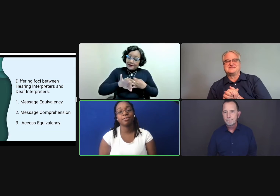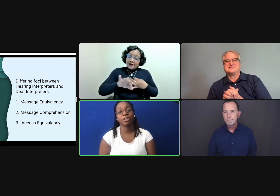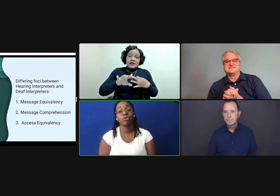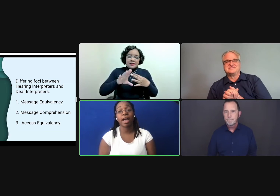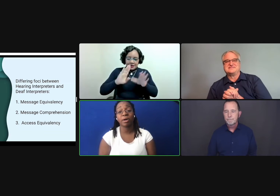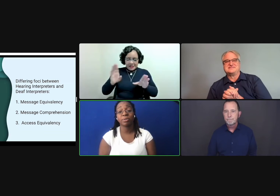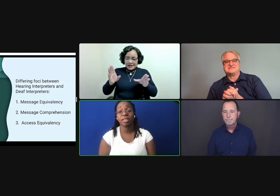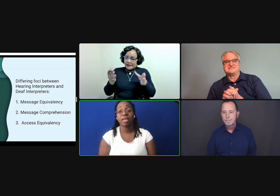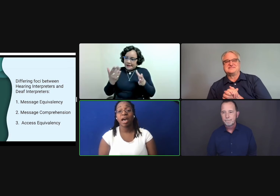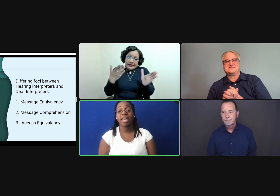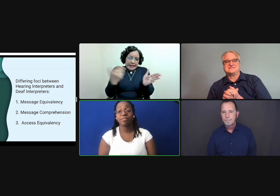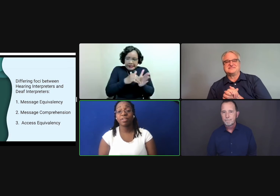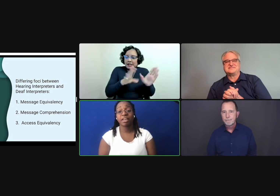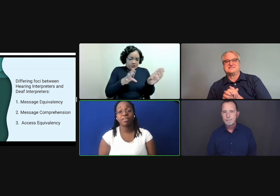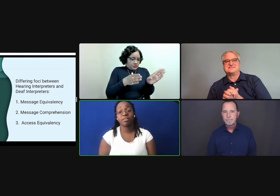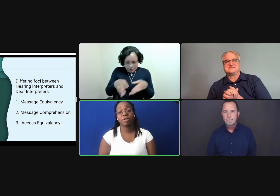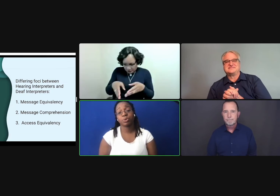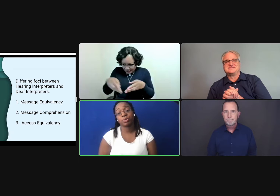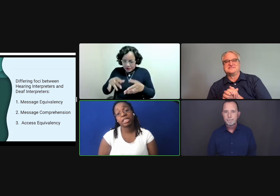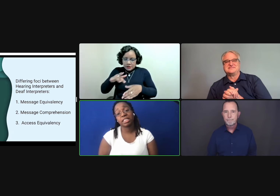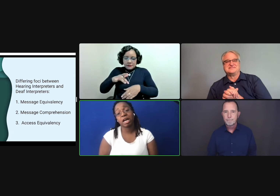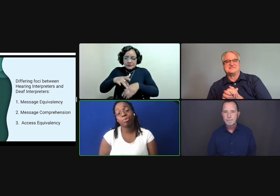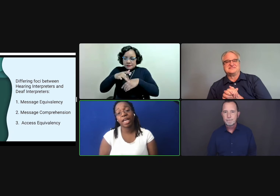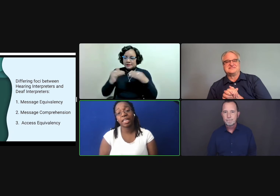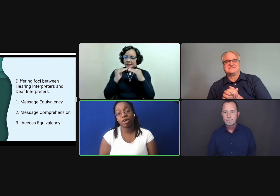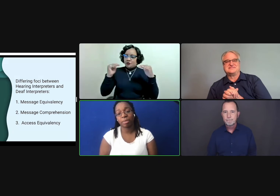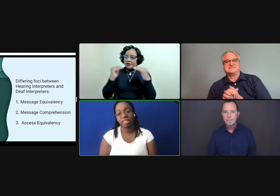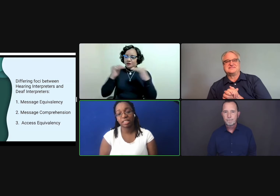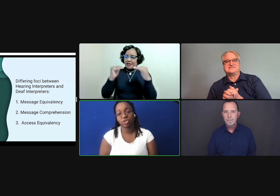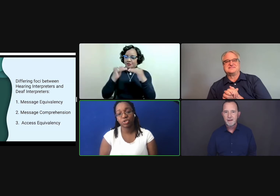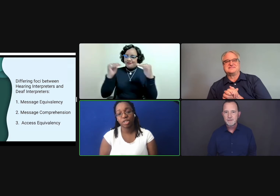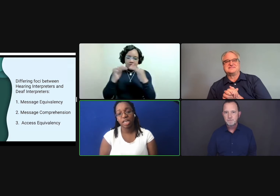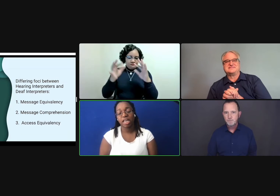to figure out if the deaf individual is comprehending our message.